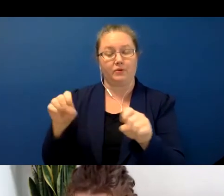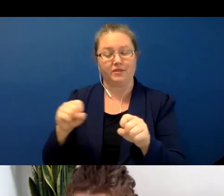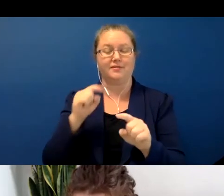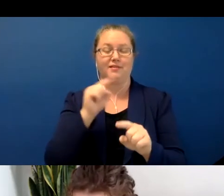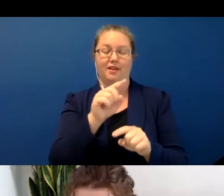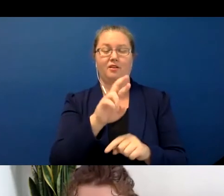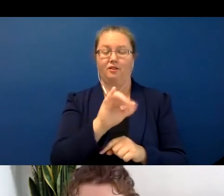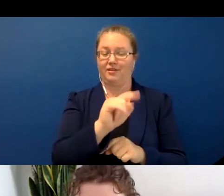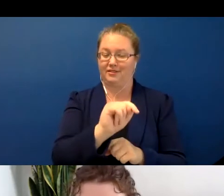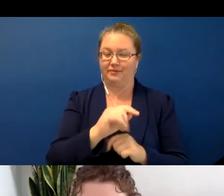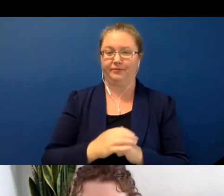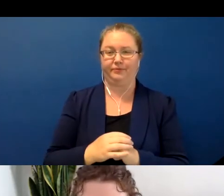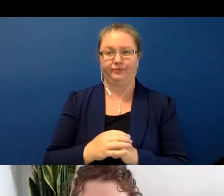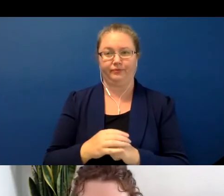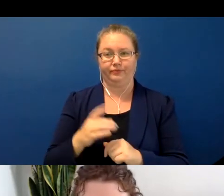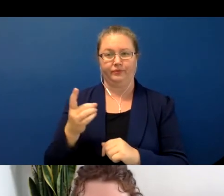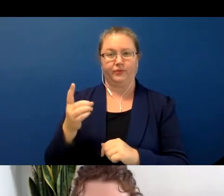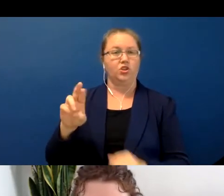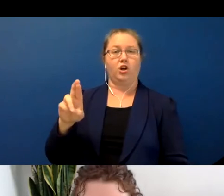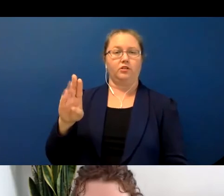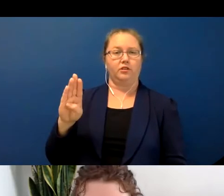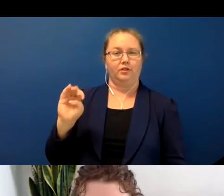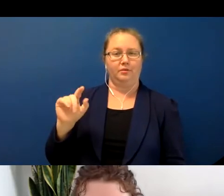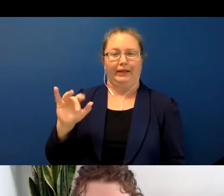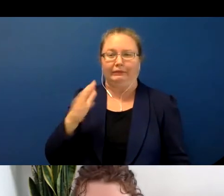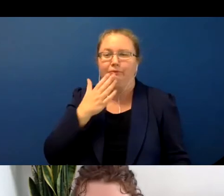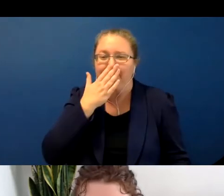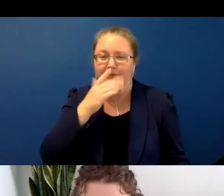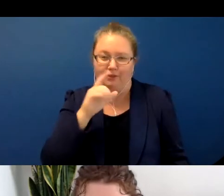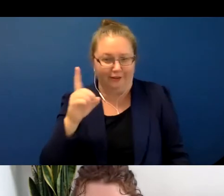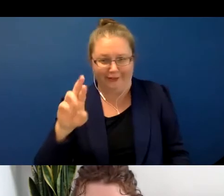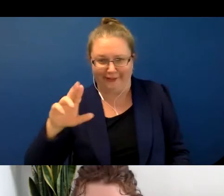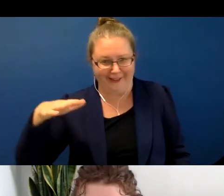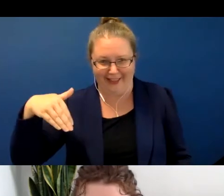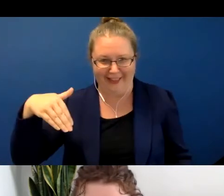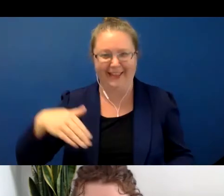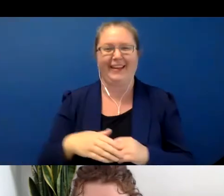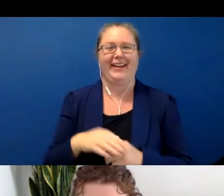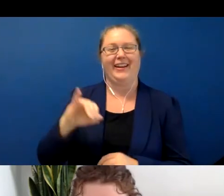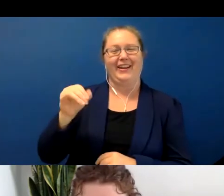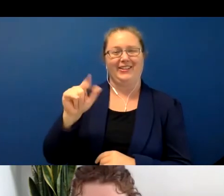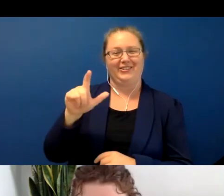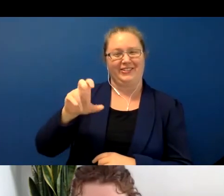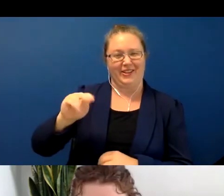Begay - I guess not quite doctor yet, but soon - Jalon Begay's primary research is descriptive